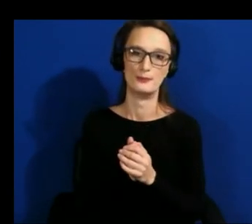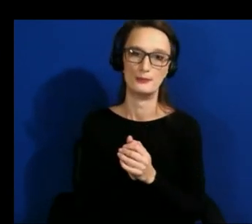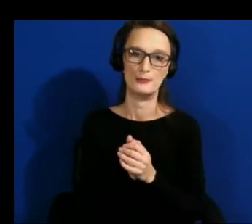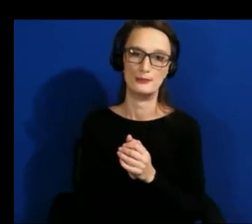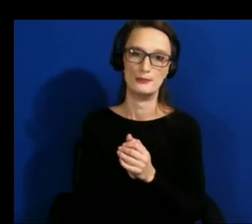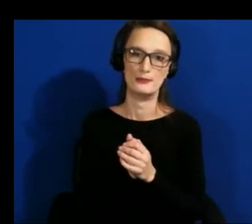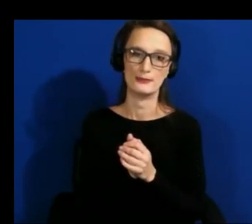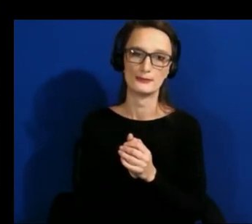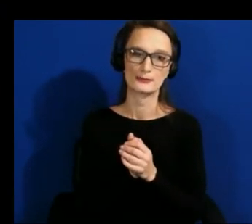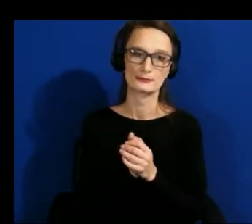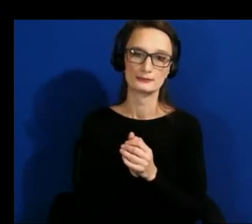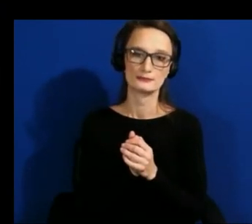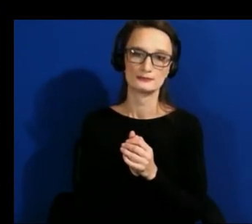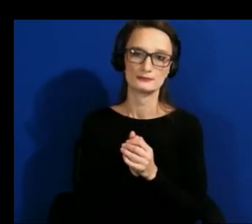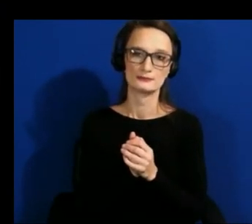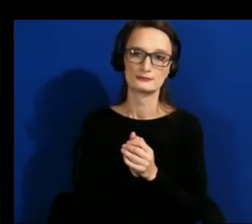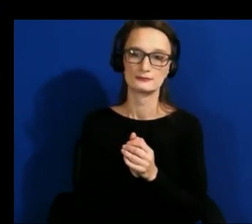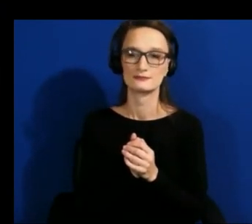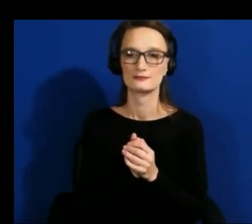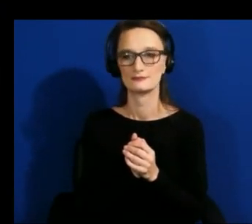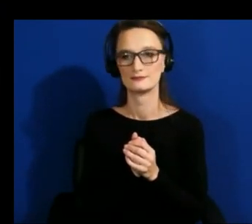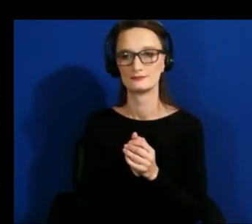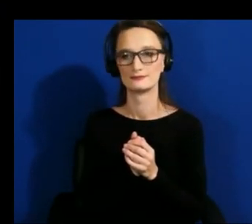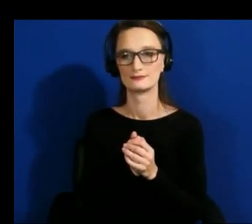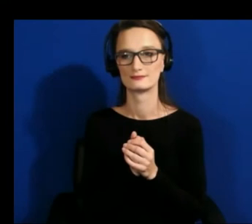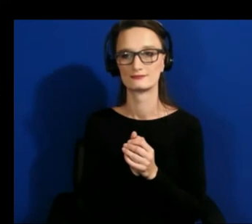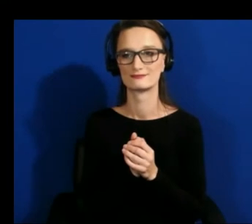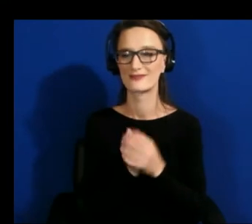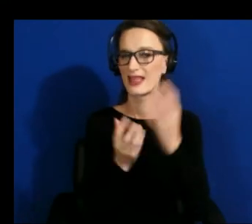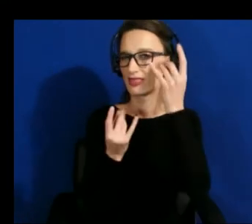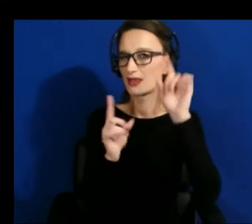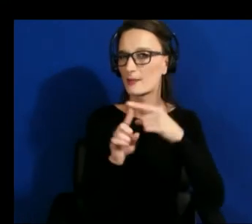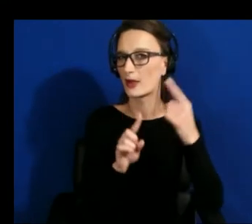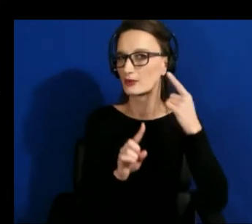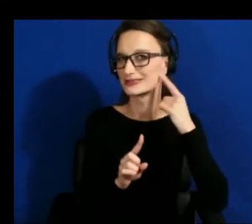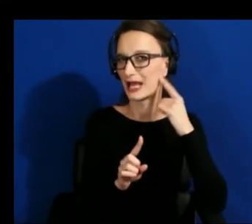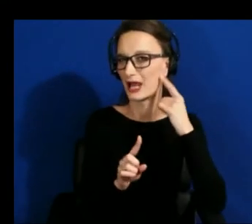thinking about i guess sound for a second i was using sounds such that you could actually play